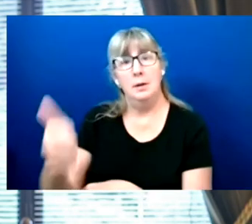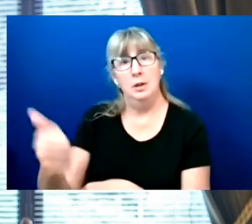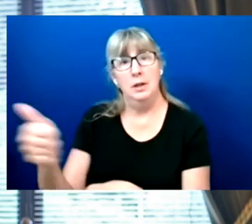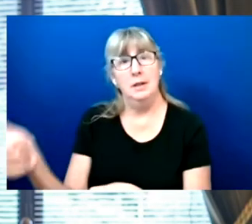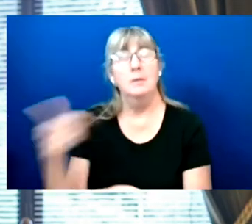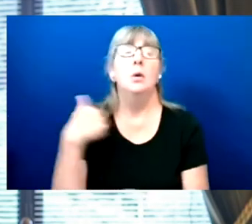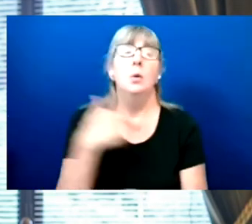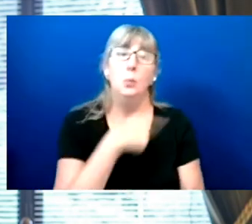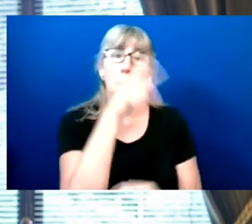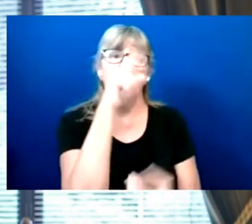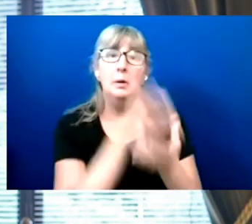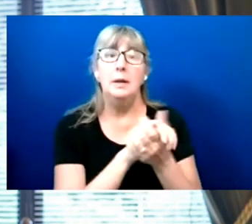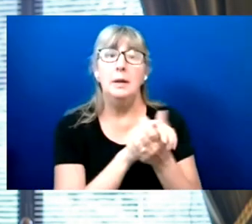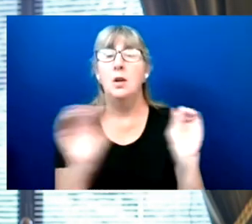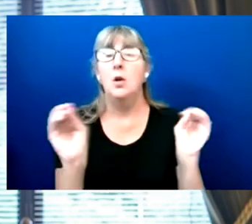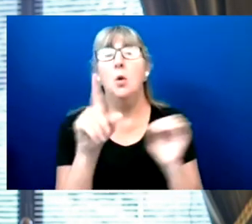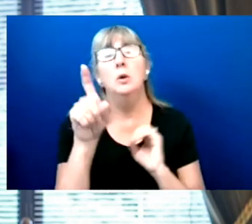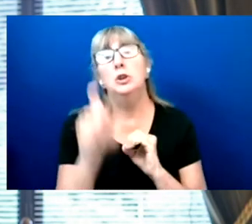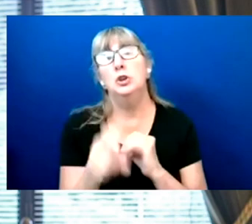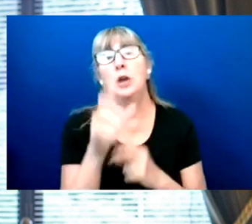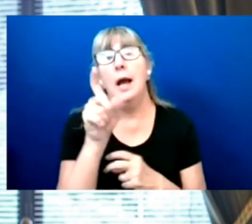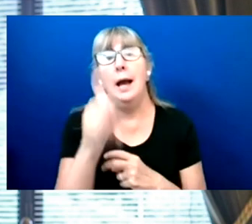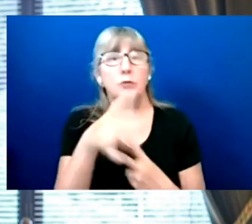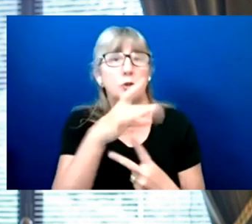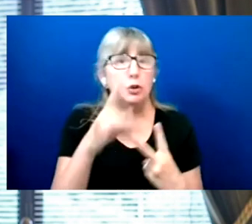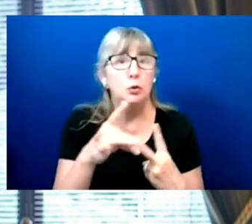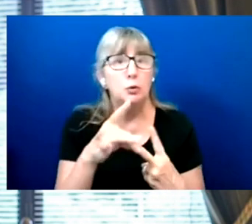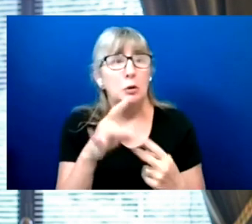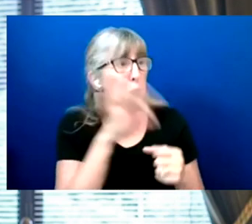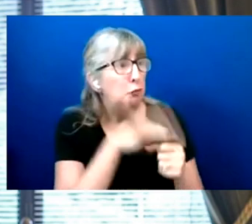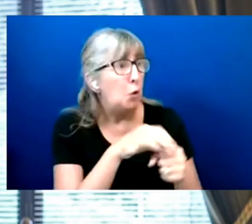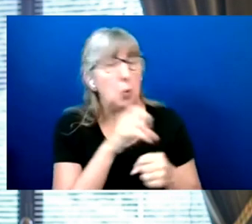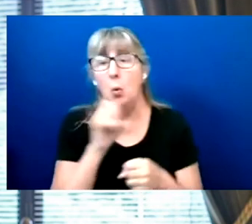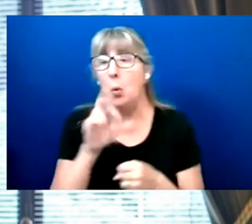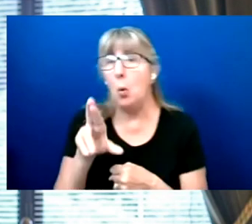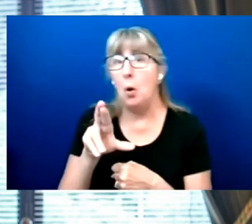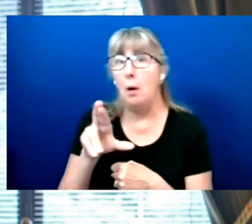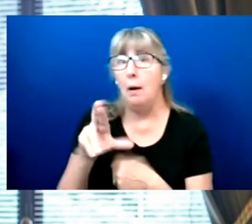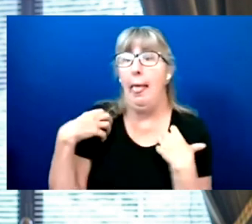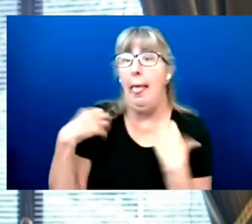We believe no one should ever choose whether to vote or risk their health.